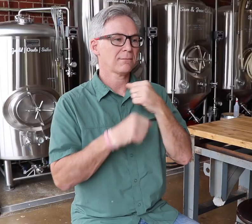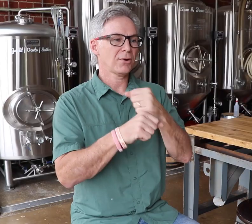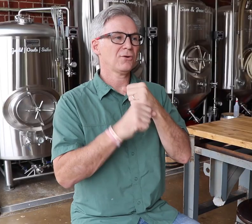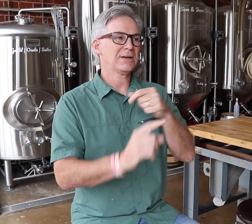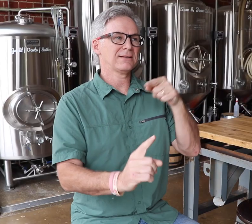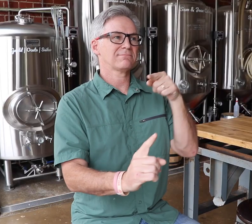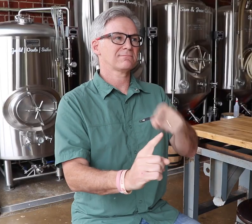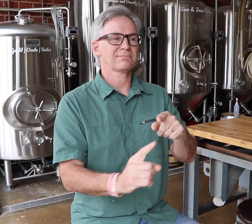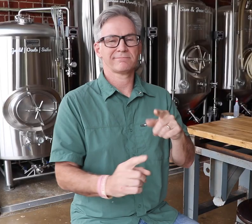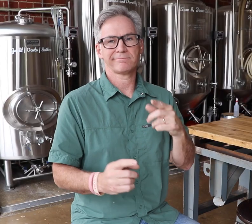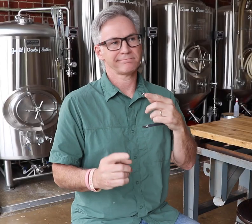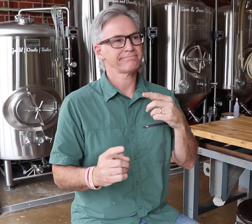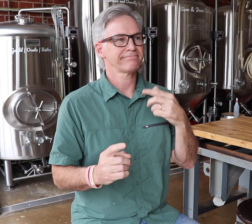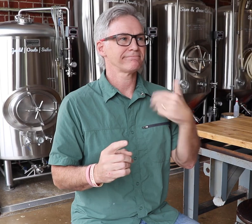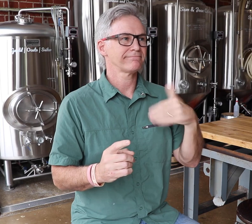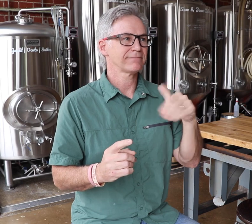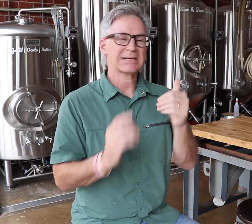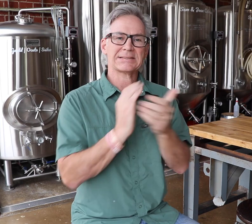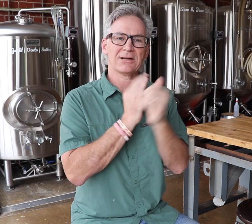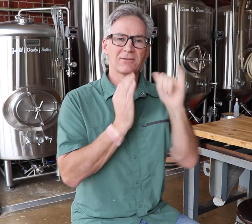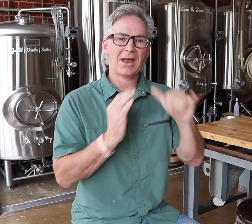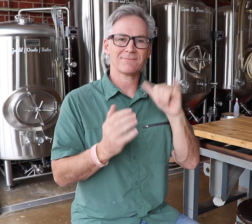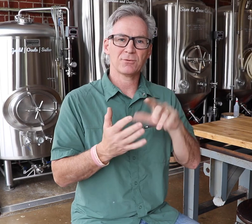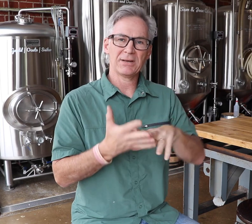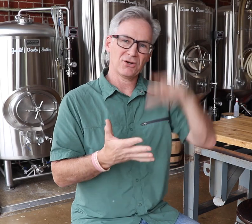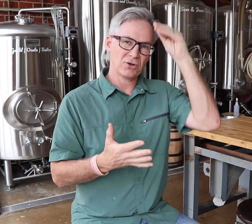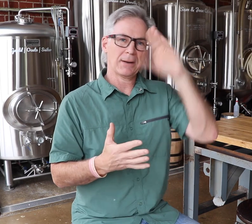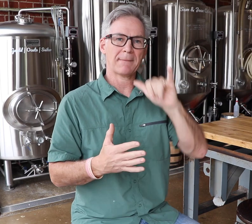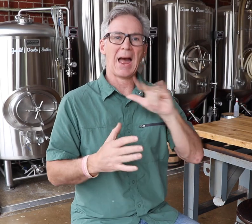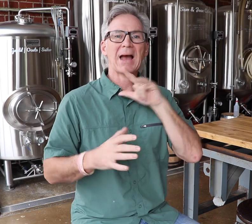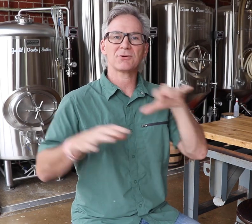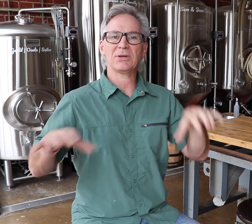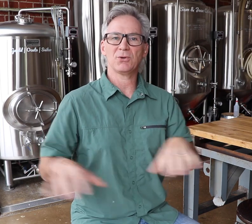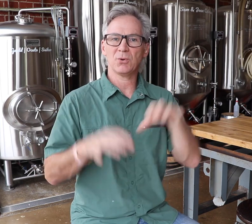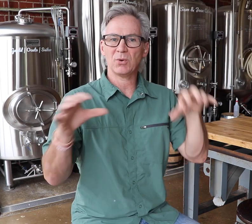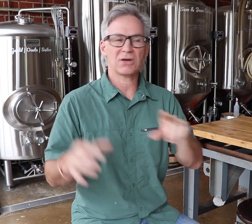Brewing beer is a skill you learn by actually doing it.